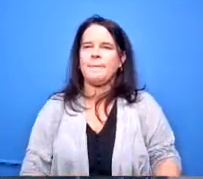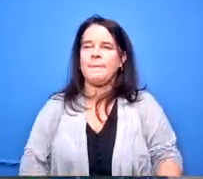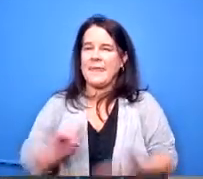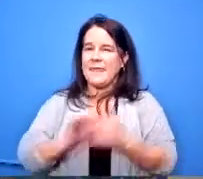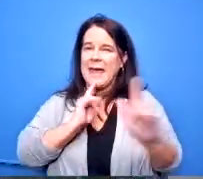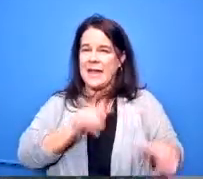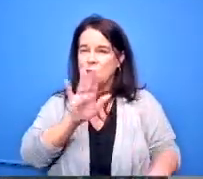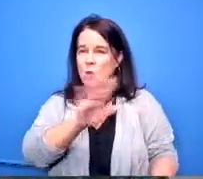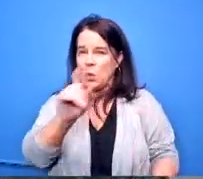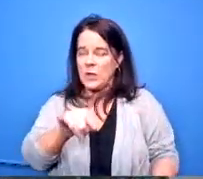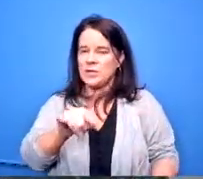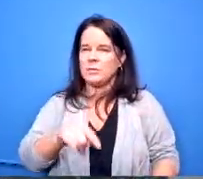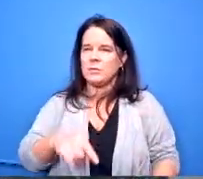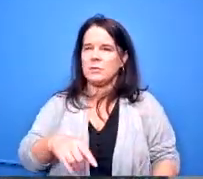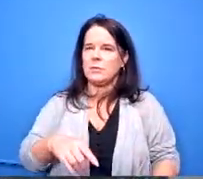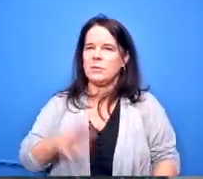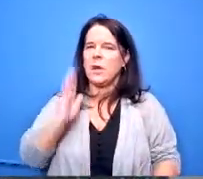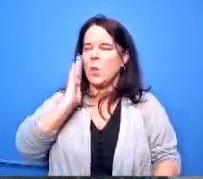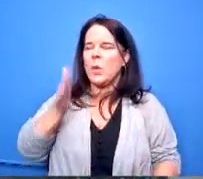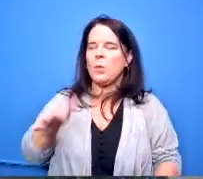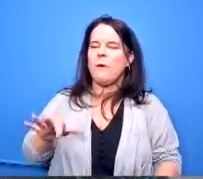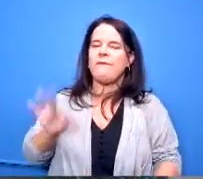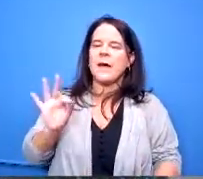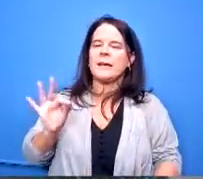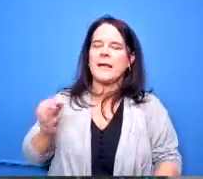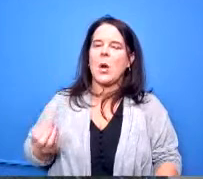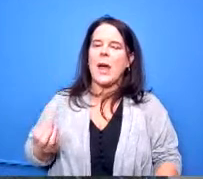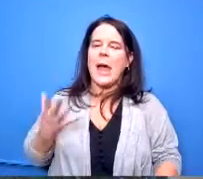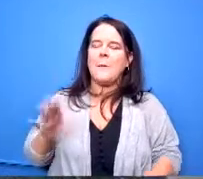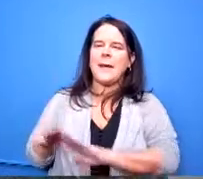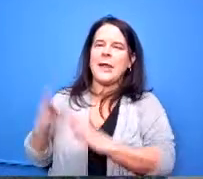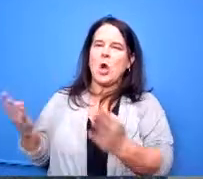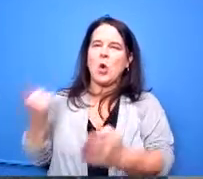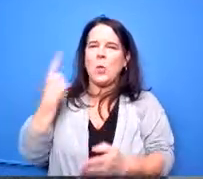um we'll find we'll find out the number of uh open positions for you and get that out to the board